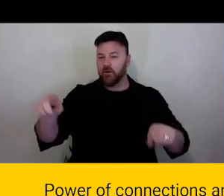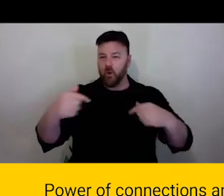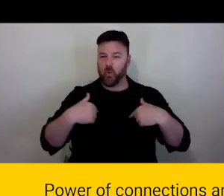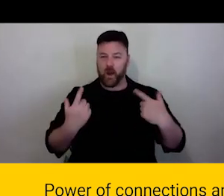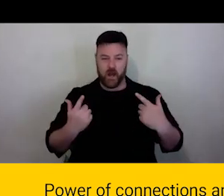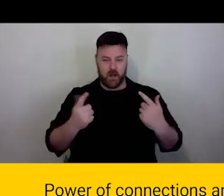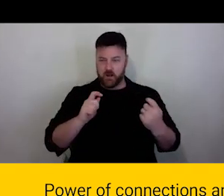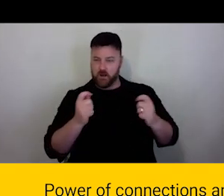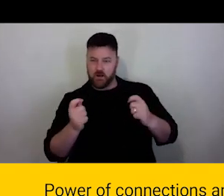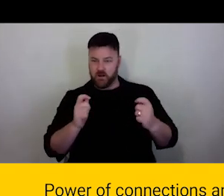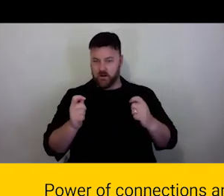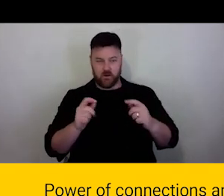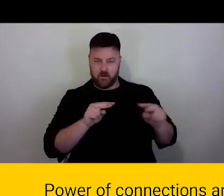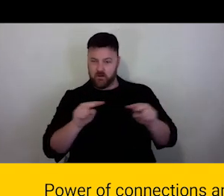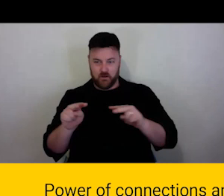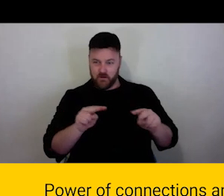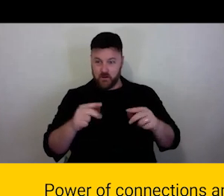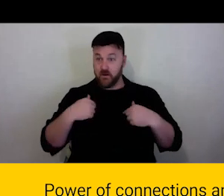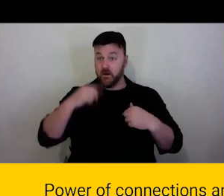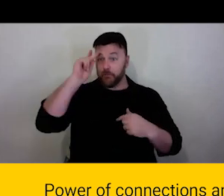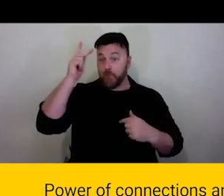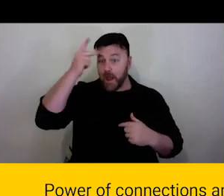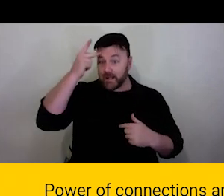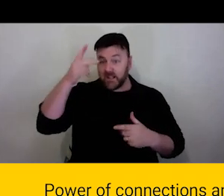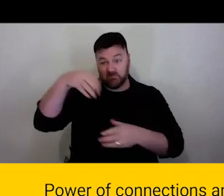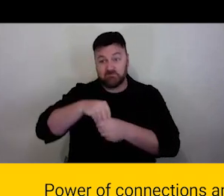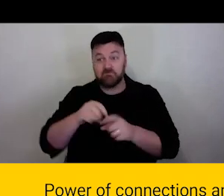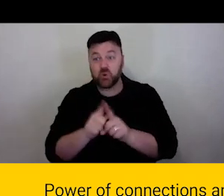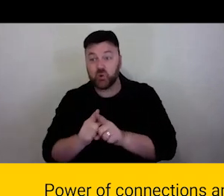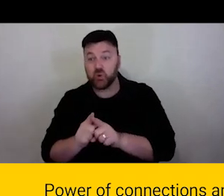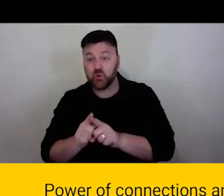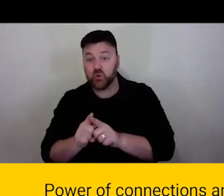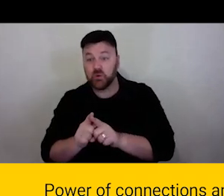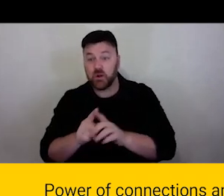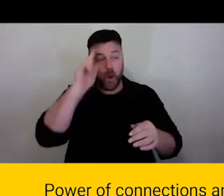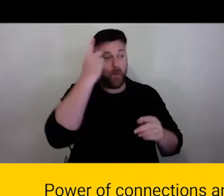We want to be a company that does our politics, as well as doing our political art. So